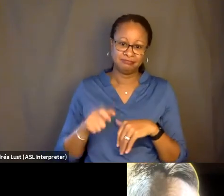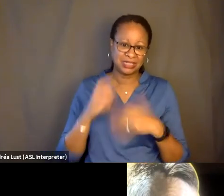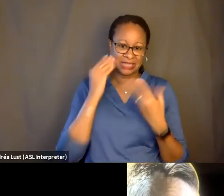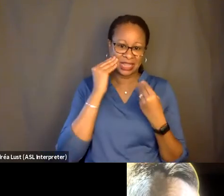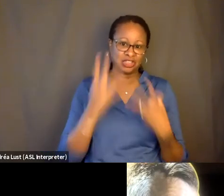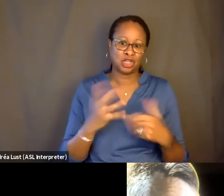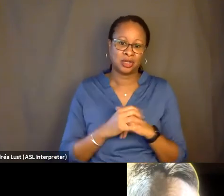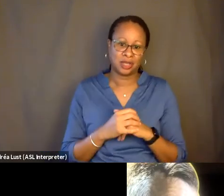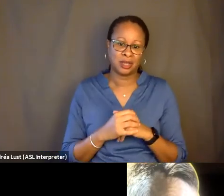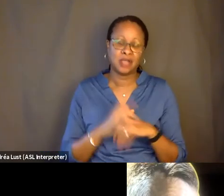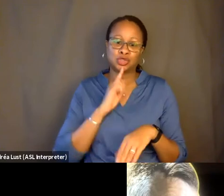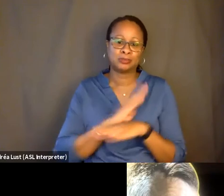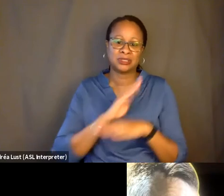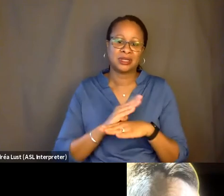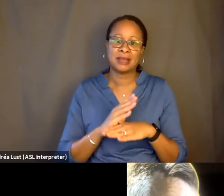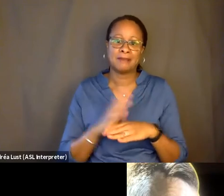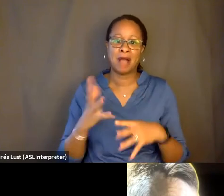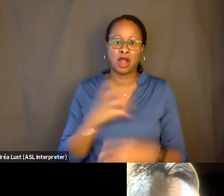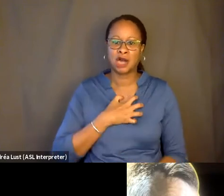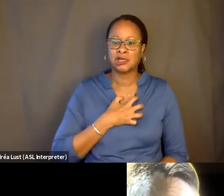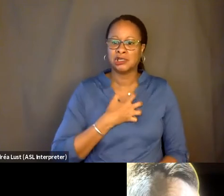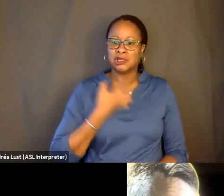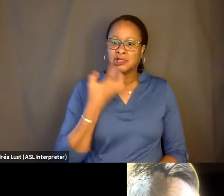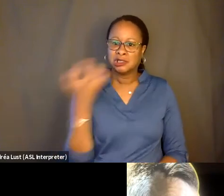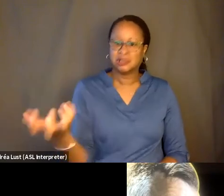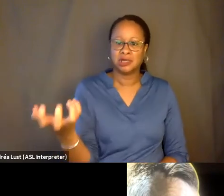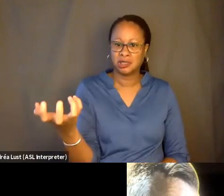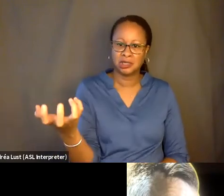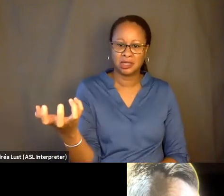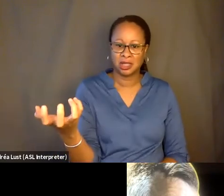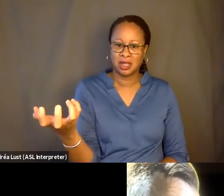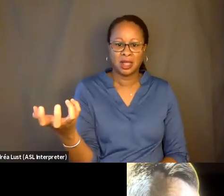I literally ripped my heart from my boss. It was such a hard decision.